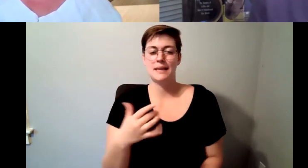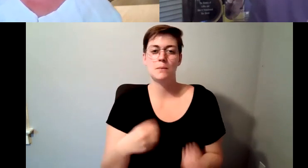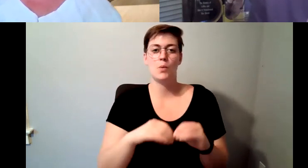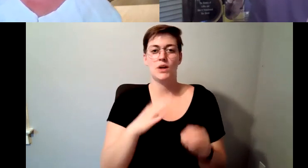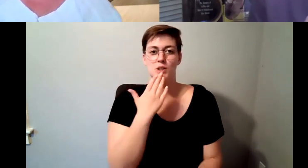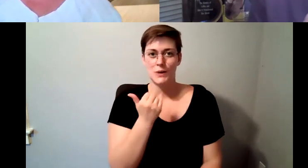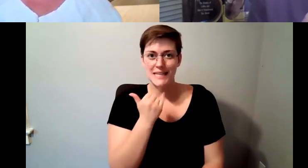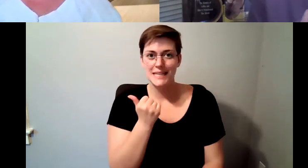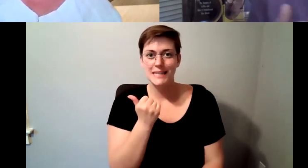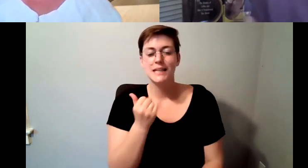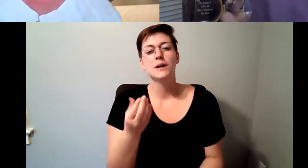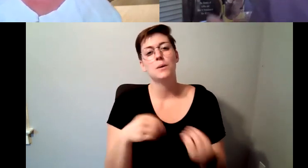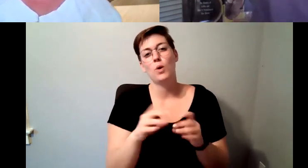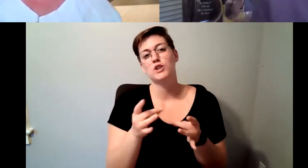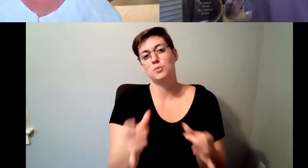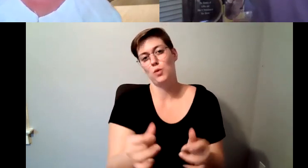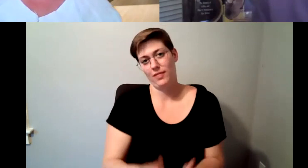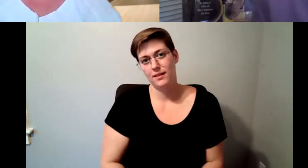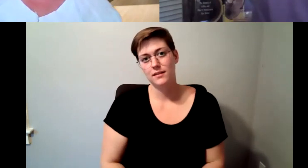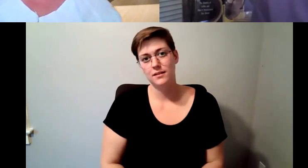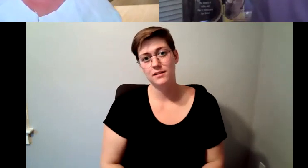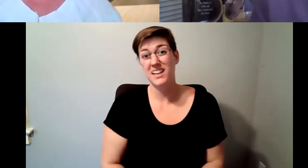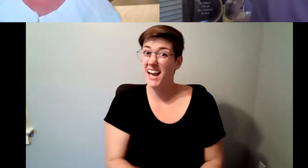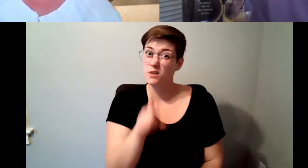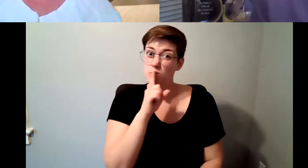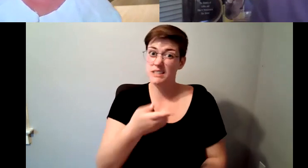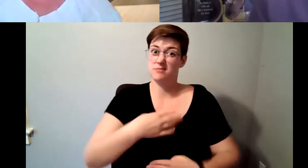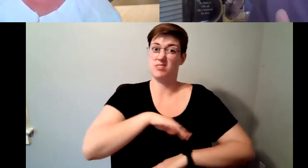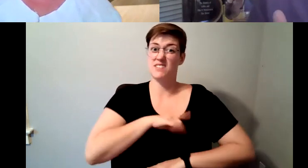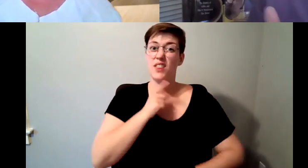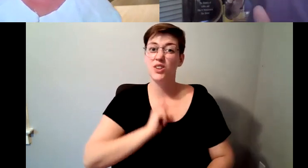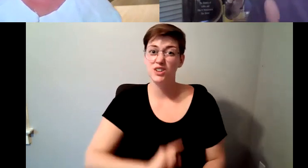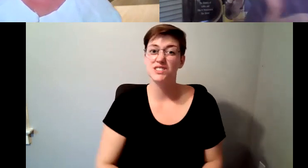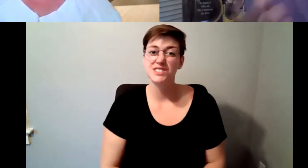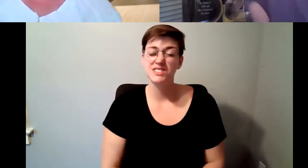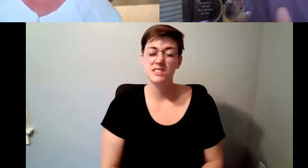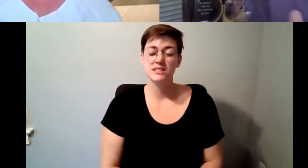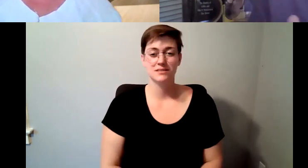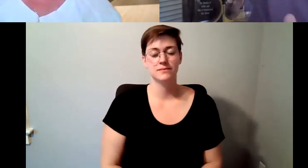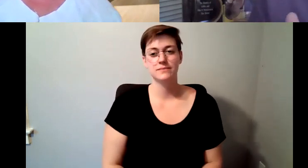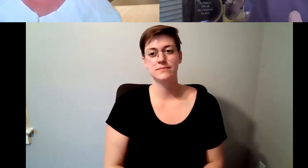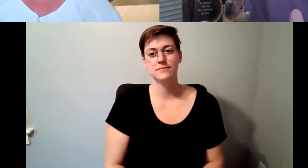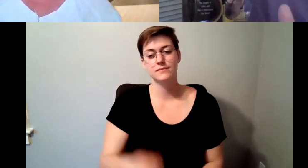D. Major Cohen: and very thirst quenching and because of the long extraction often has